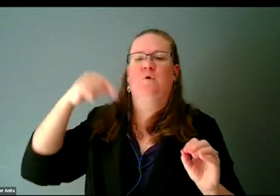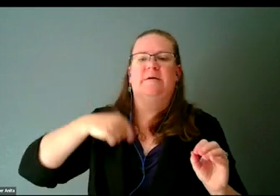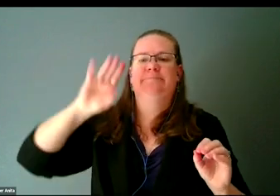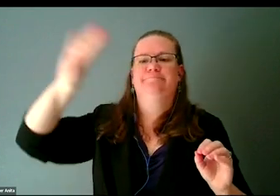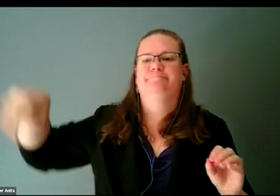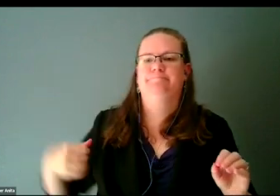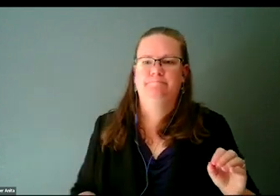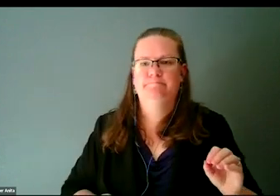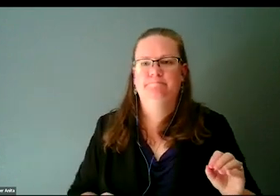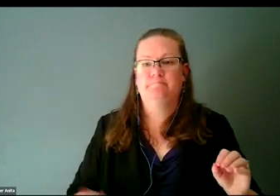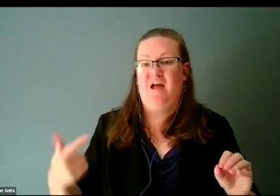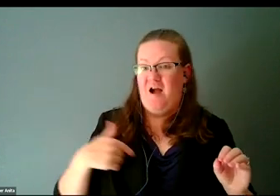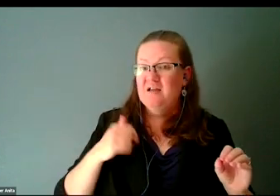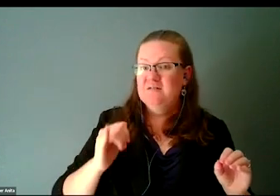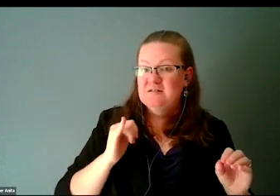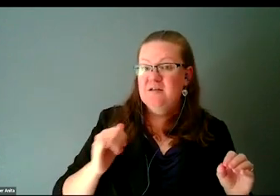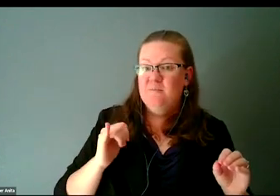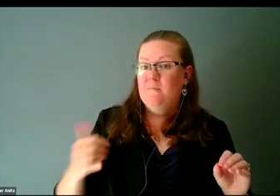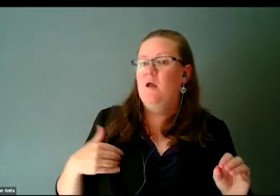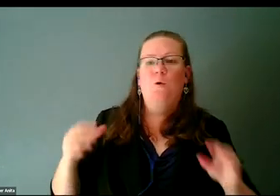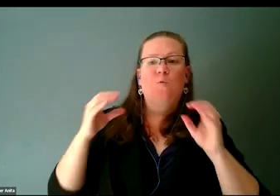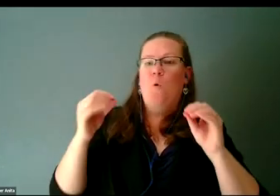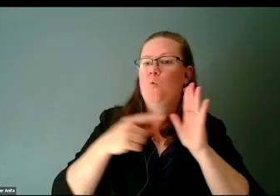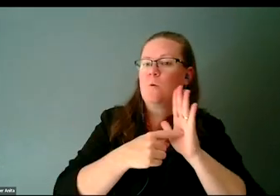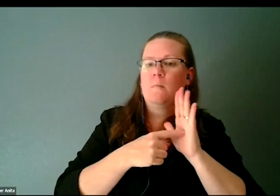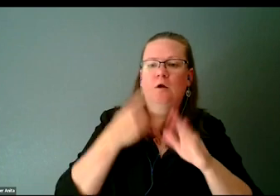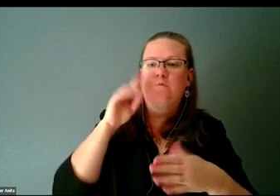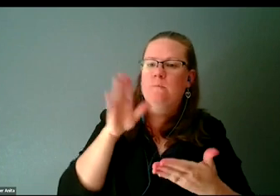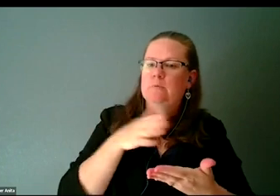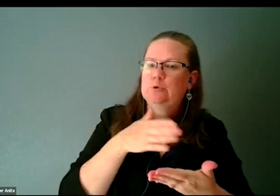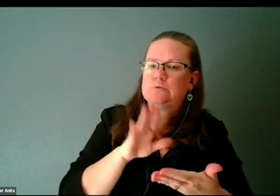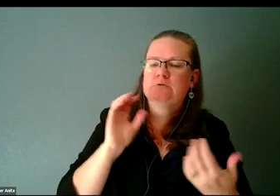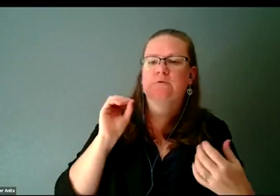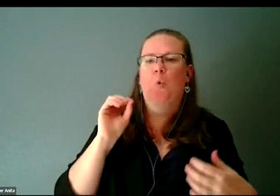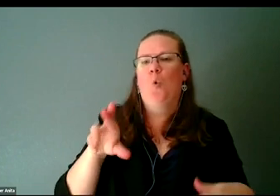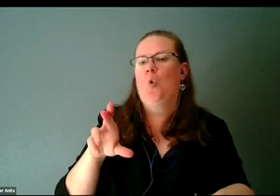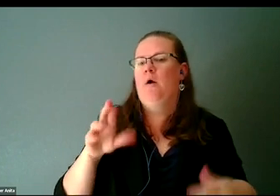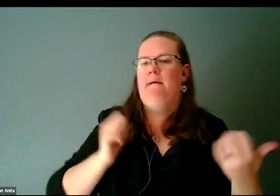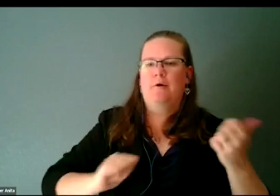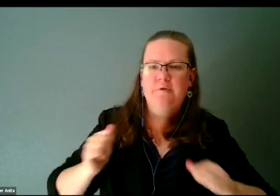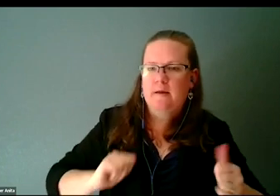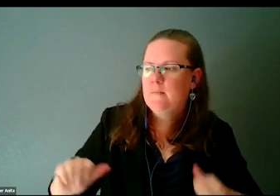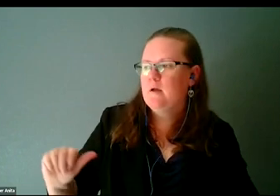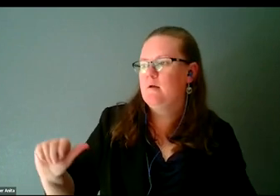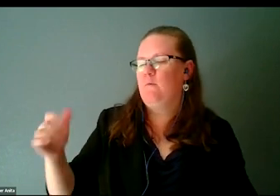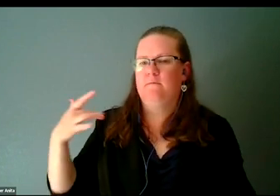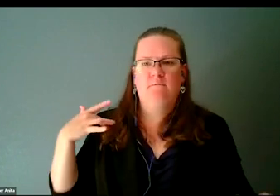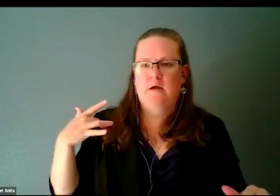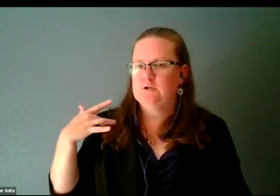I didn't have any role models in music or entertainment or fashion that looked like me, that had my story,